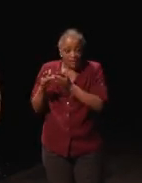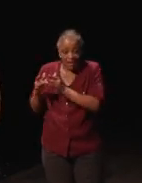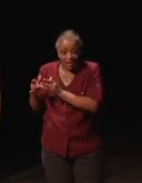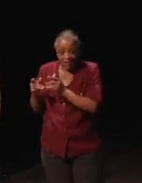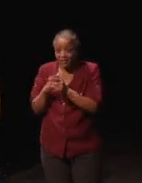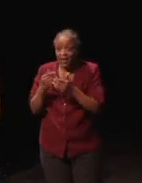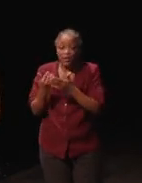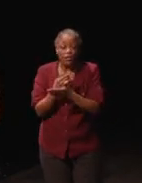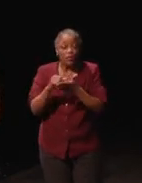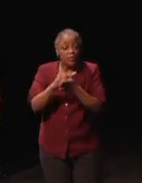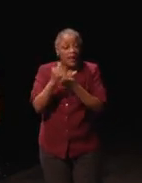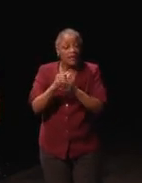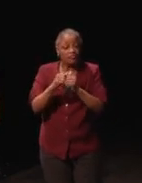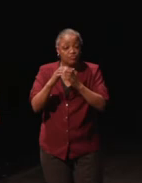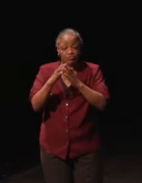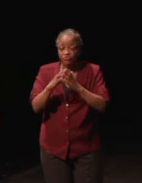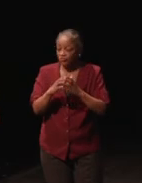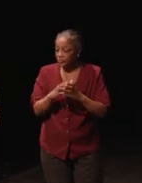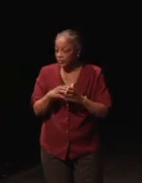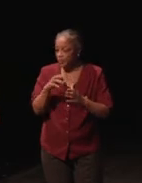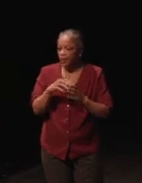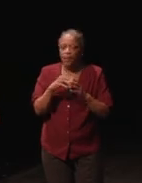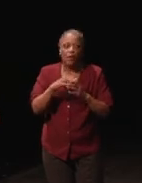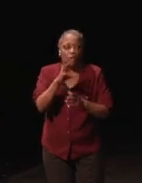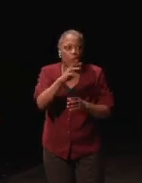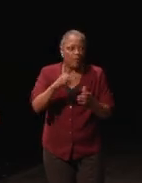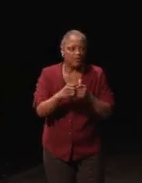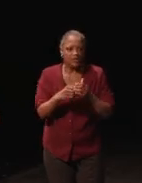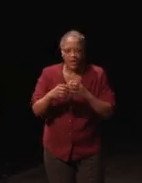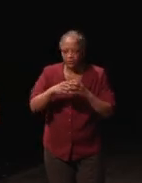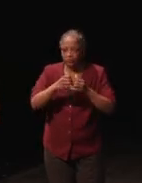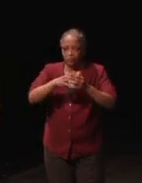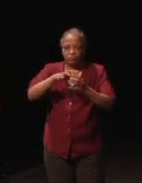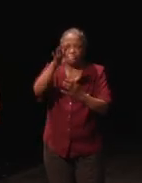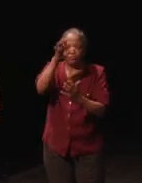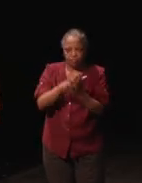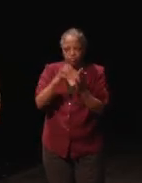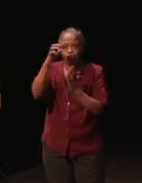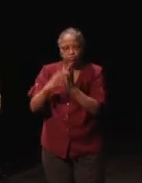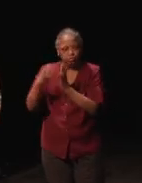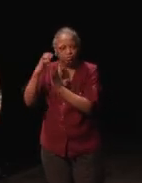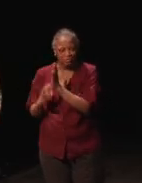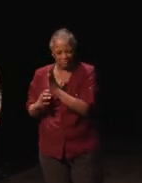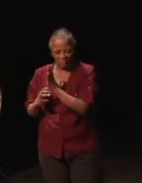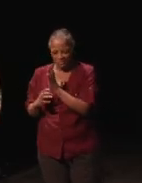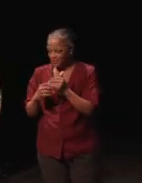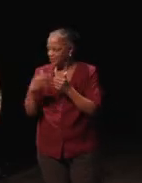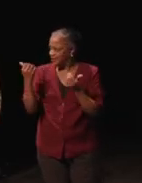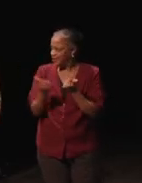Website is pretty extensive these days because of this, and it would be from anything like I have a section on